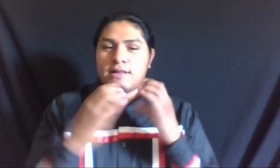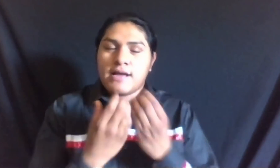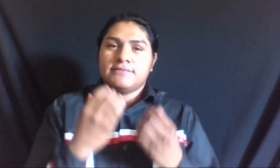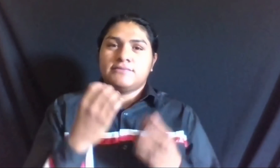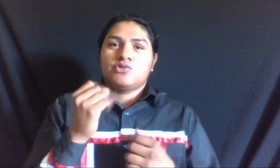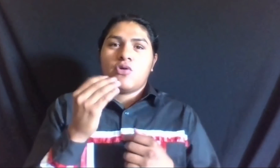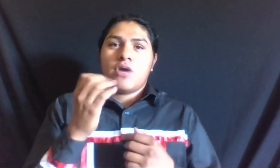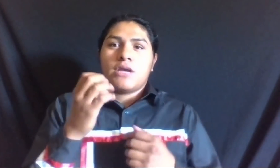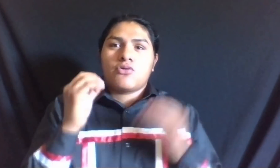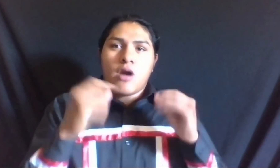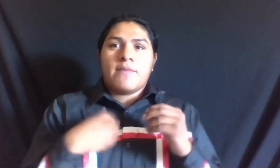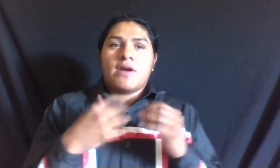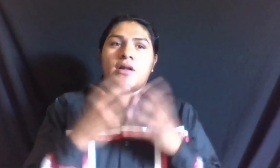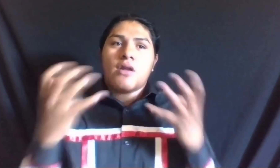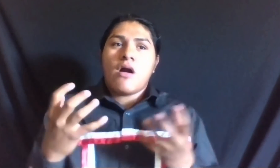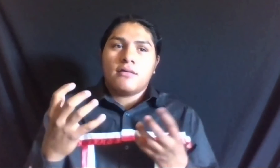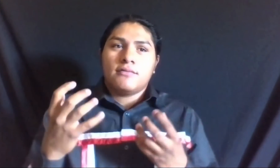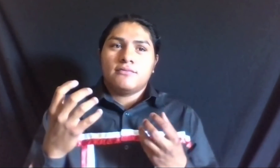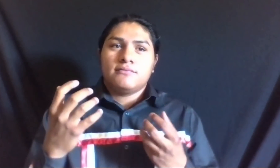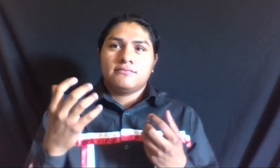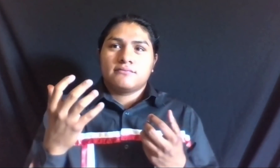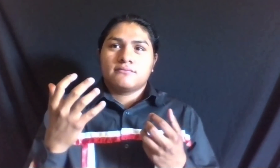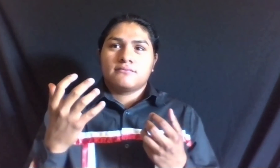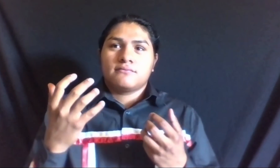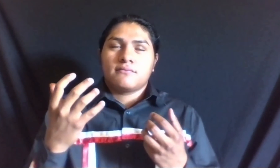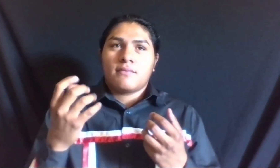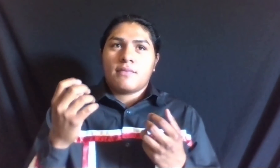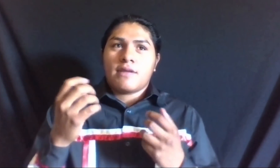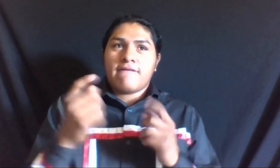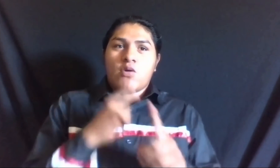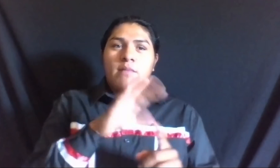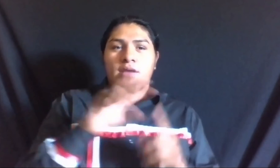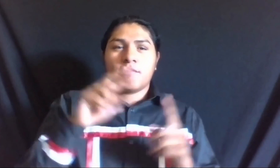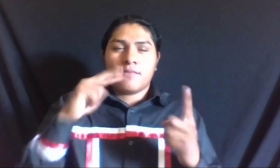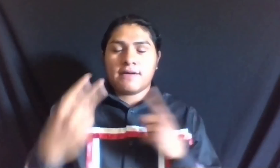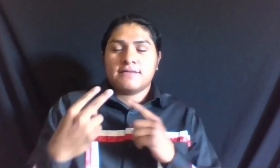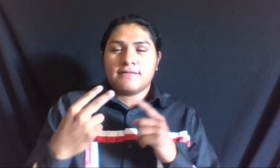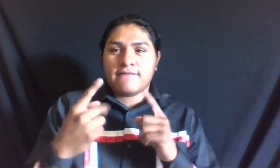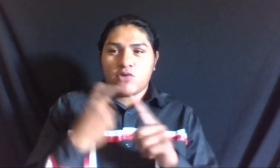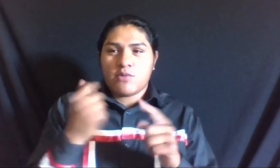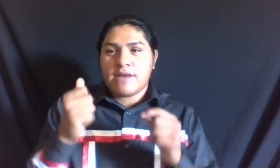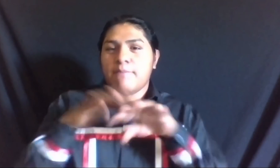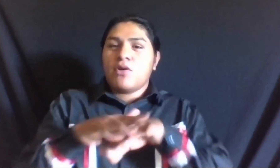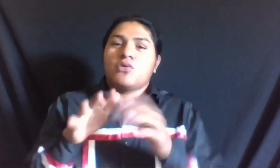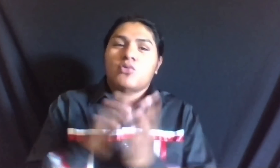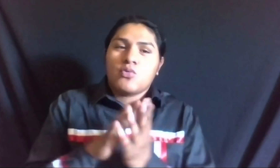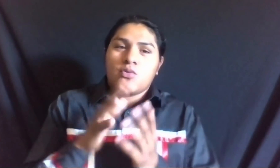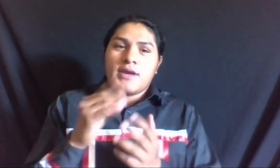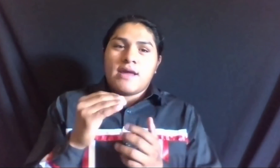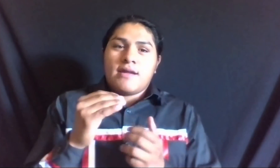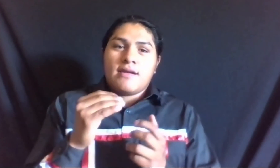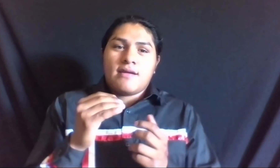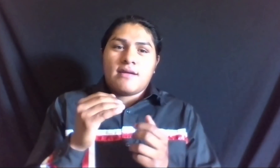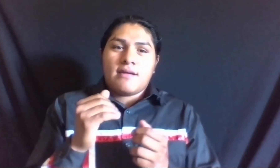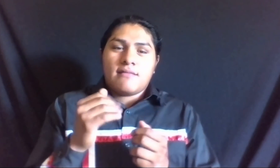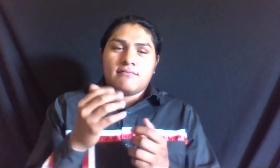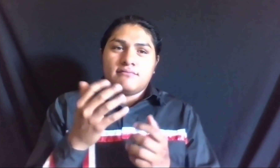ABOUT HIS PERSPECTIVE ON MAINSTREAM SCHOOLING AND A LOT OF DIFFERENT THINGS. THAT I THANK HIM FOR.